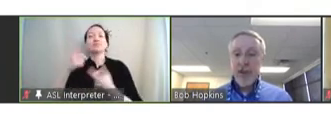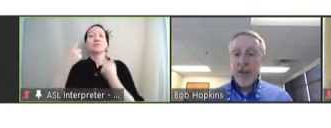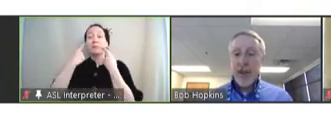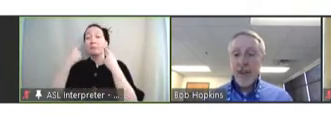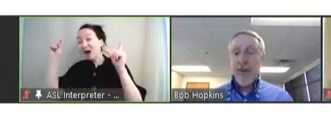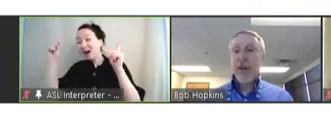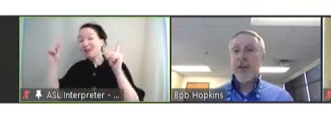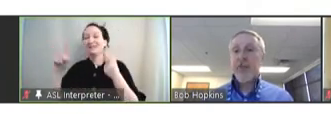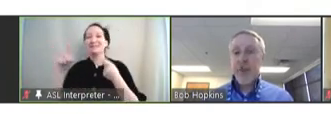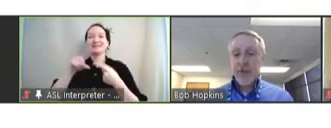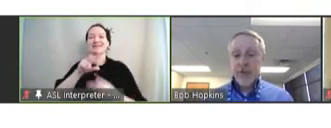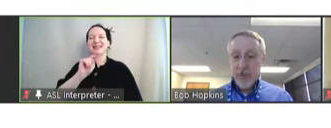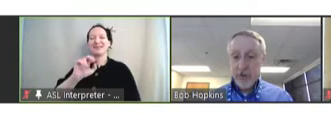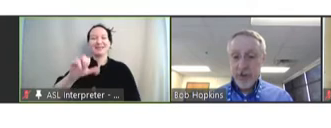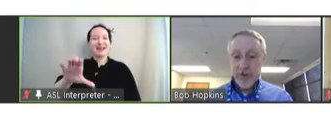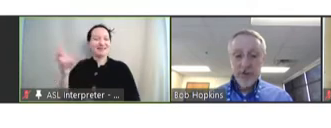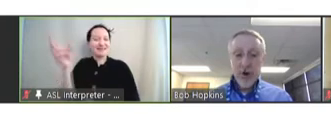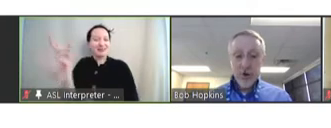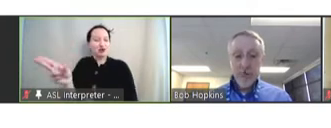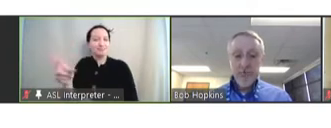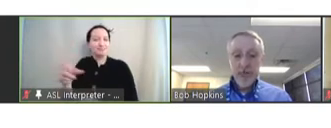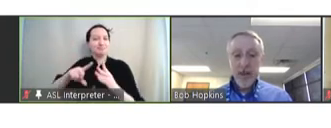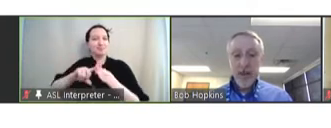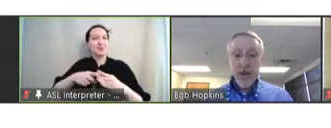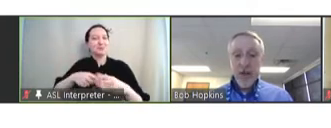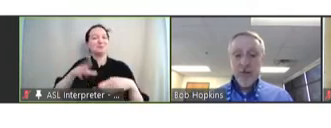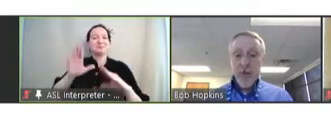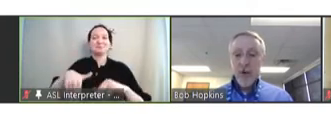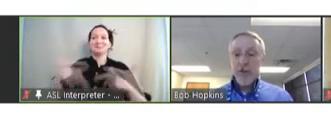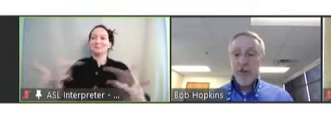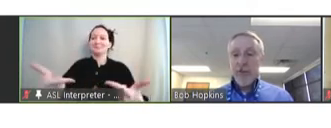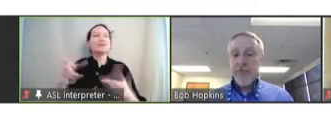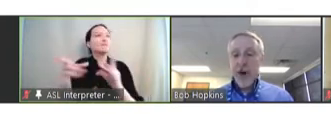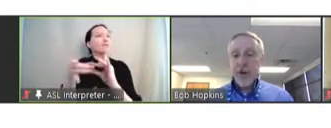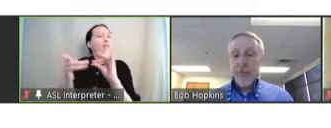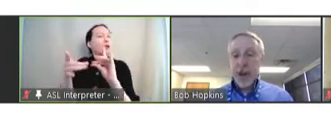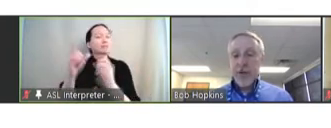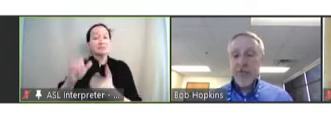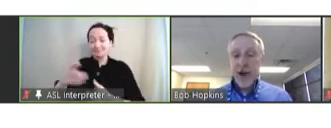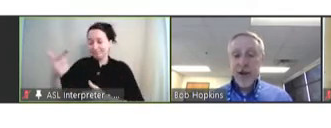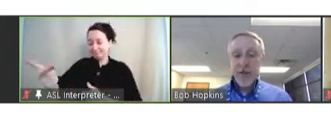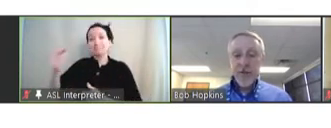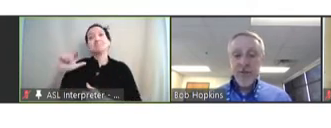and NVAC history to get us started. His remarks will then be followed by Amy Finan, the chief